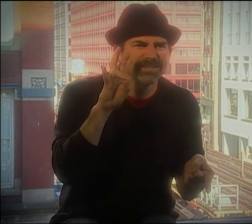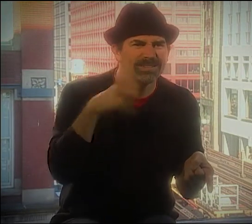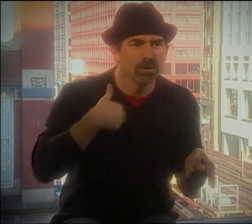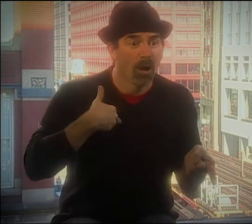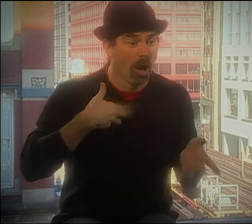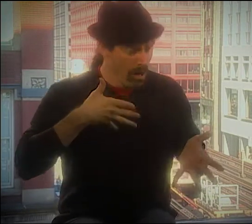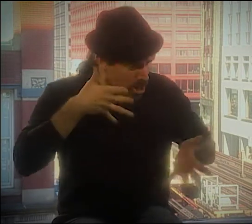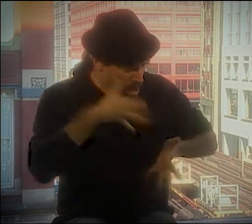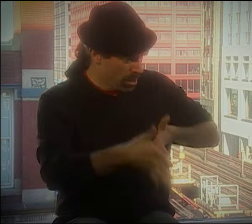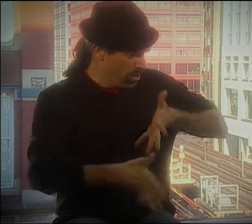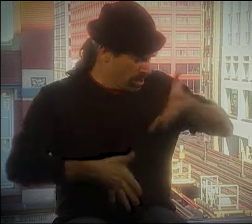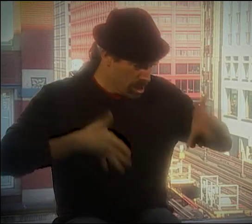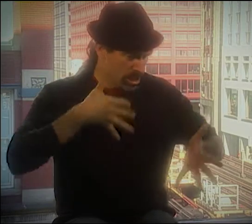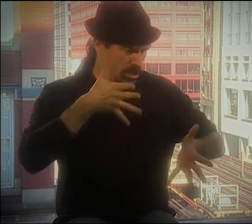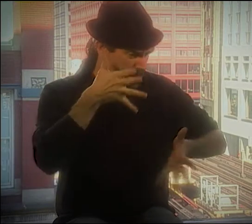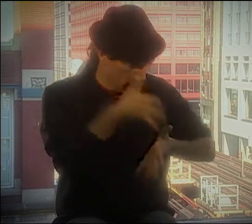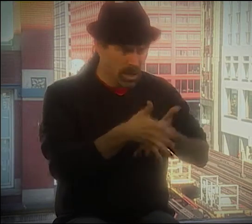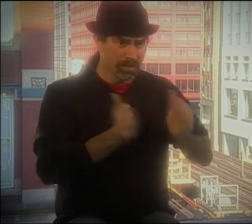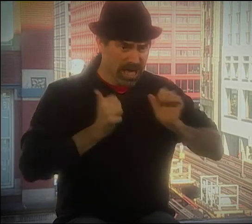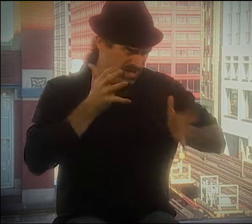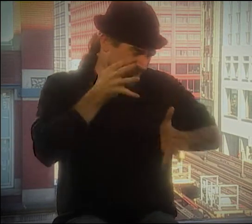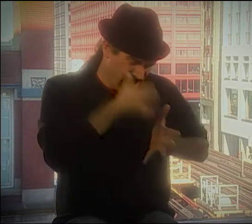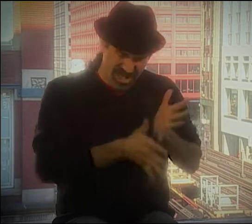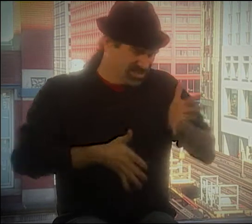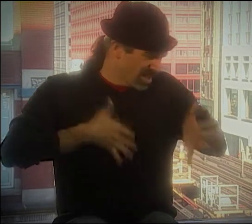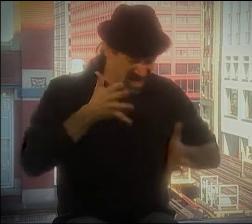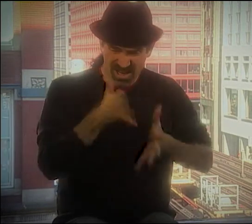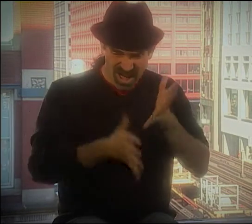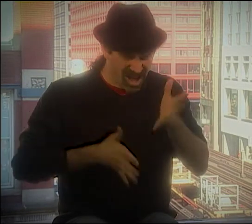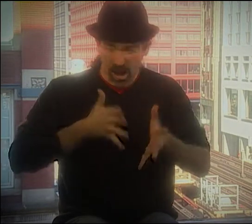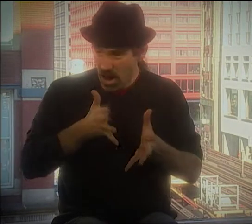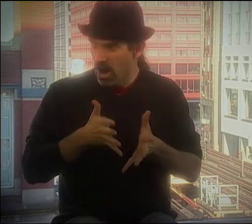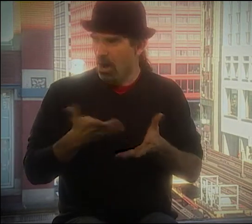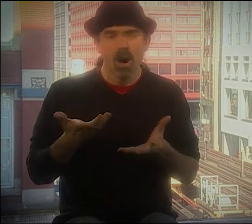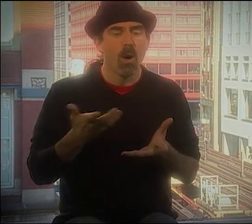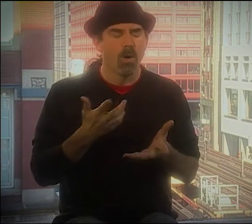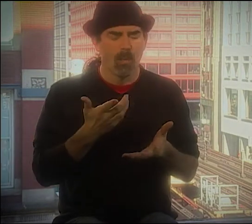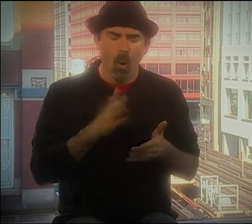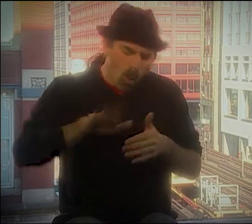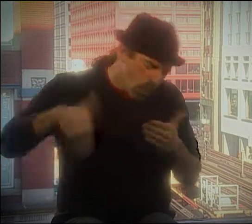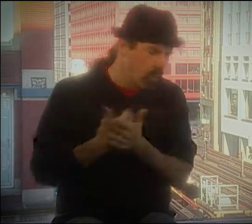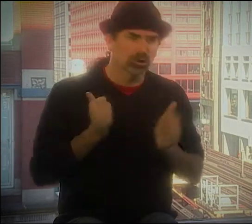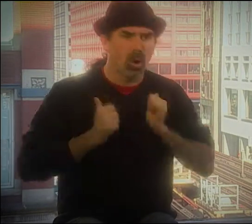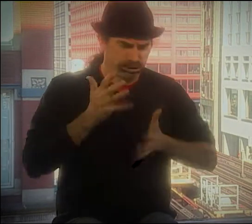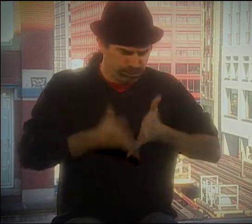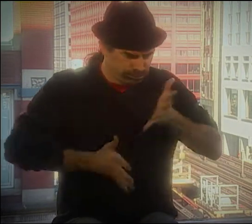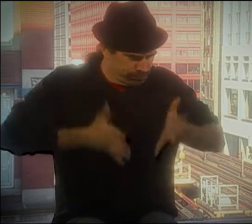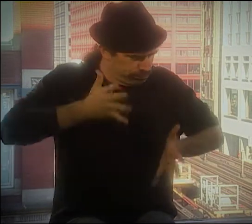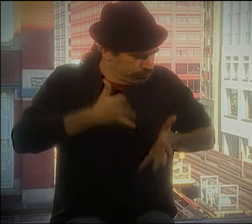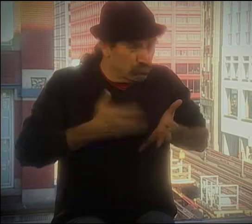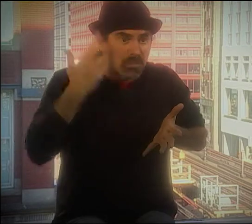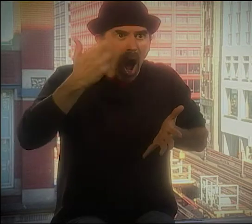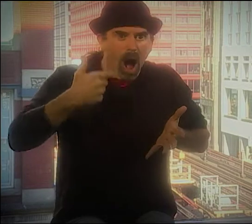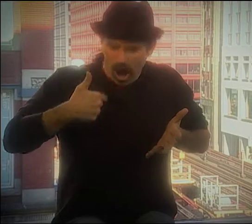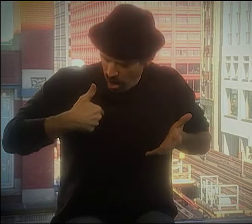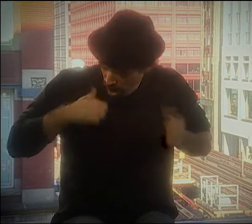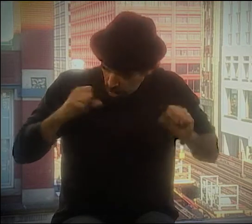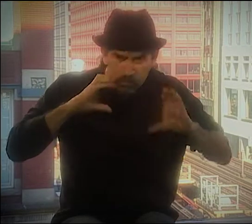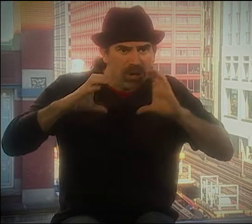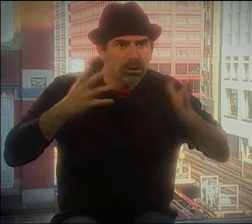AGE OF I7--I WAS STILL GESTURING THE WHOLE THING AWAY. AND FOR THE WHOLE SHOW, GESTURING, AND I THOUGHT,